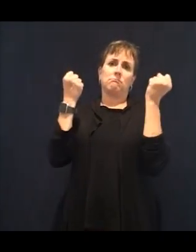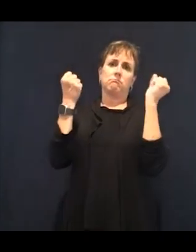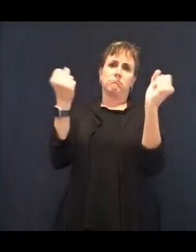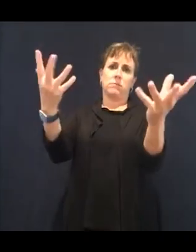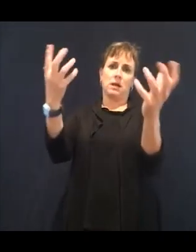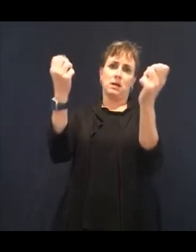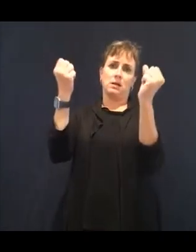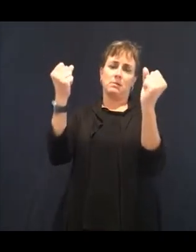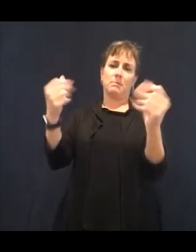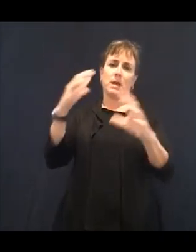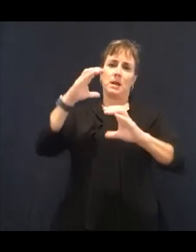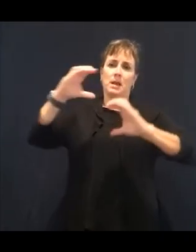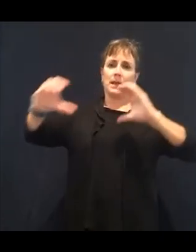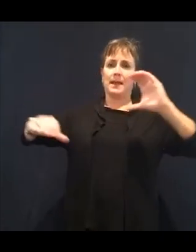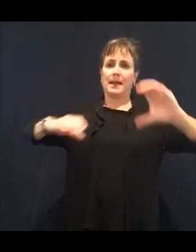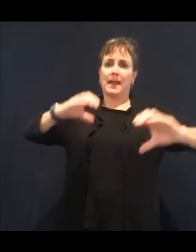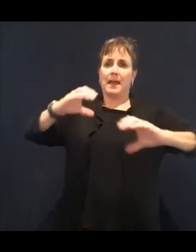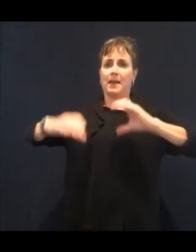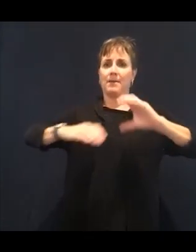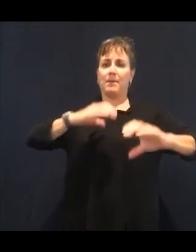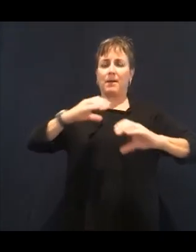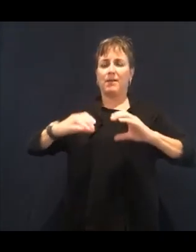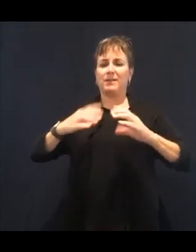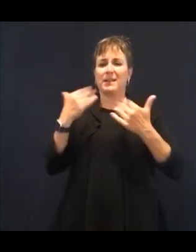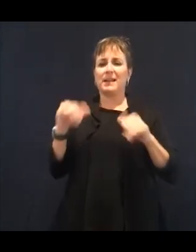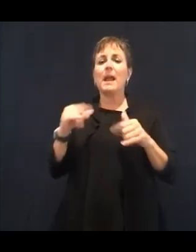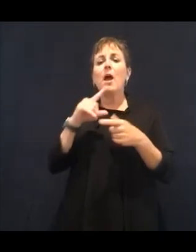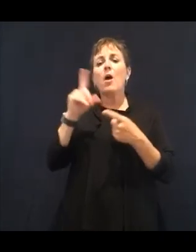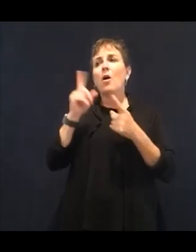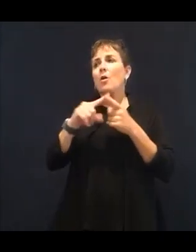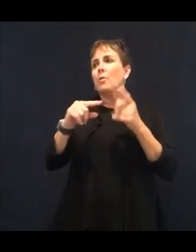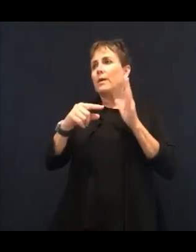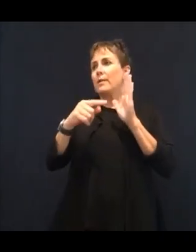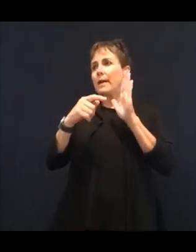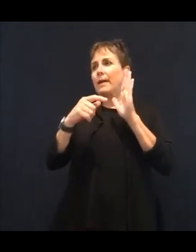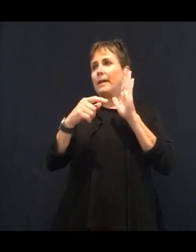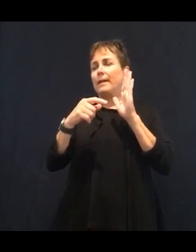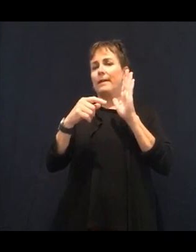on the back of the labels. The important thing to note is avoid eating anything that has more than